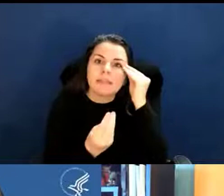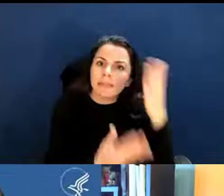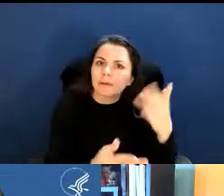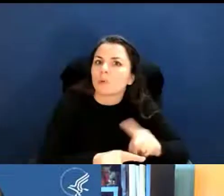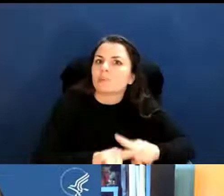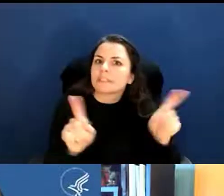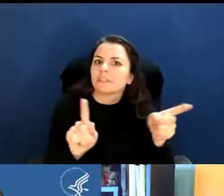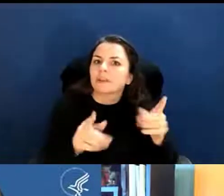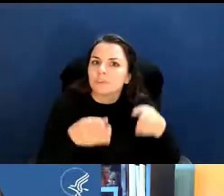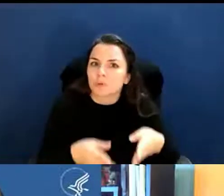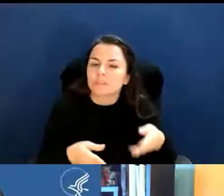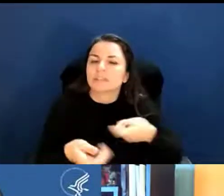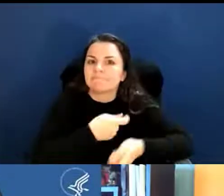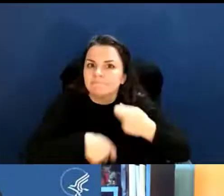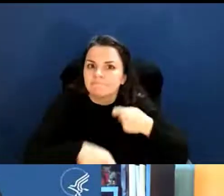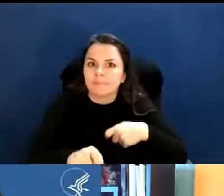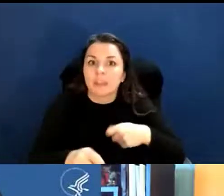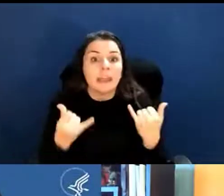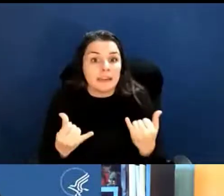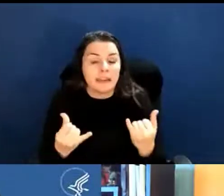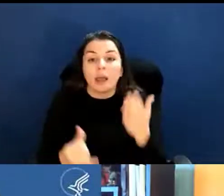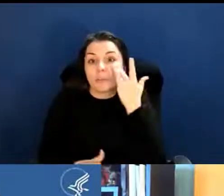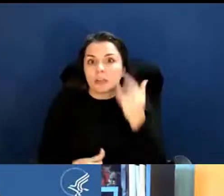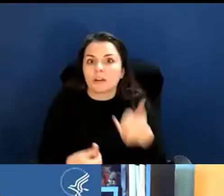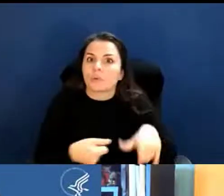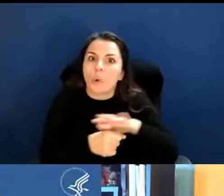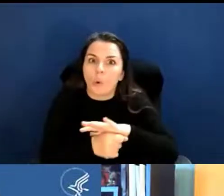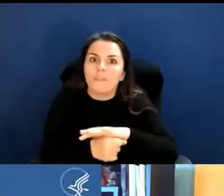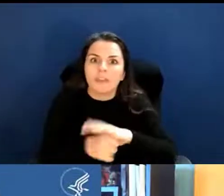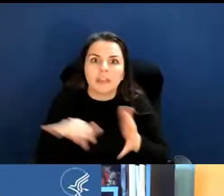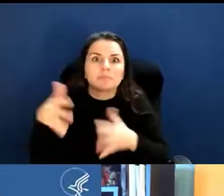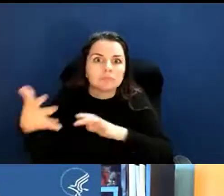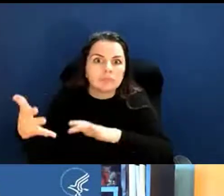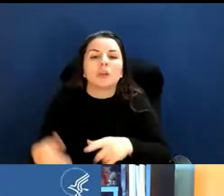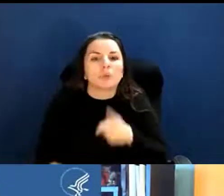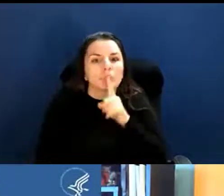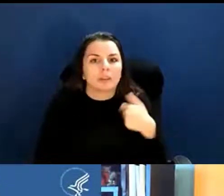Right now because of COVID, we're allowing applicants to submit up to one page of preliminary data.